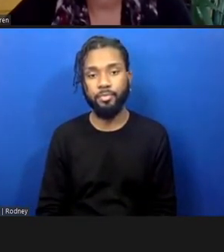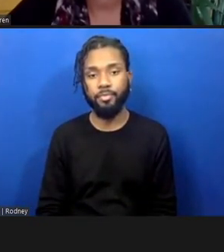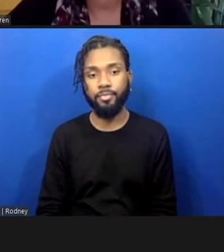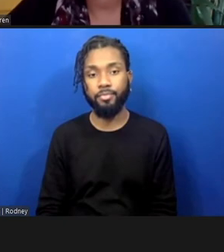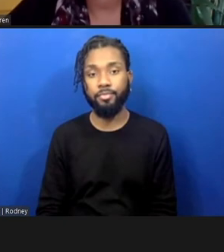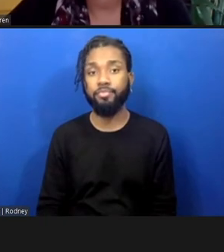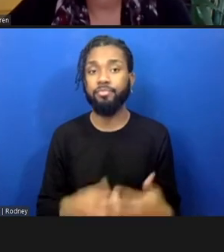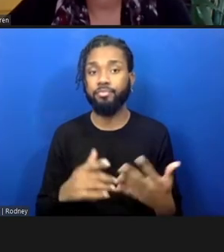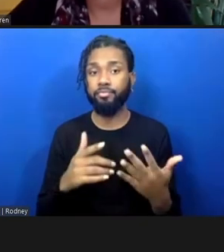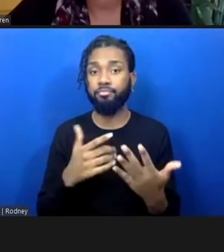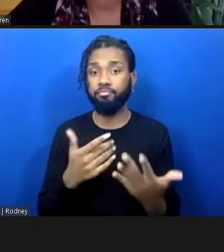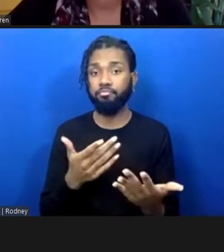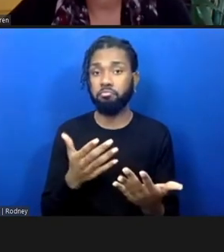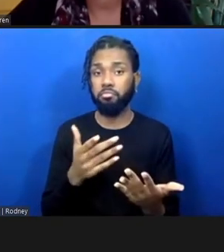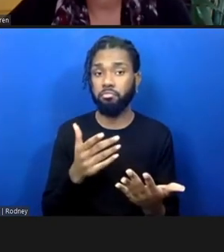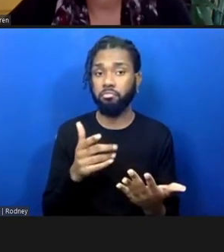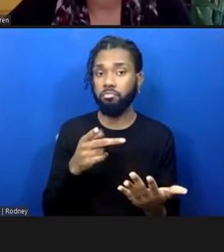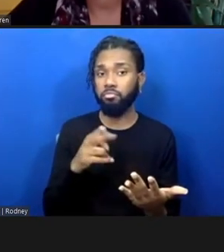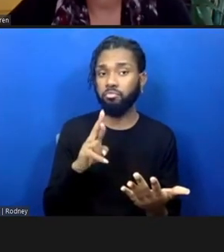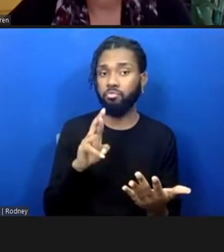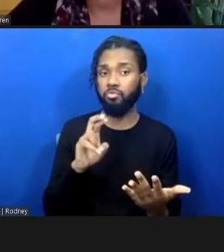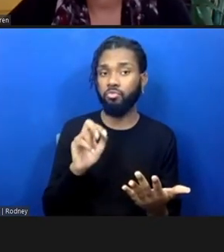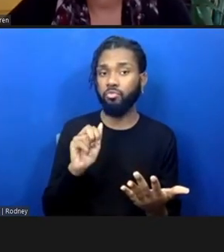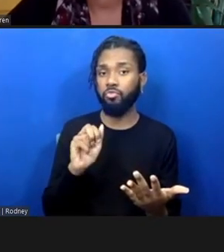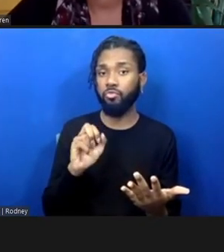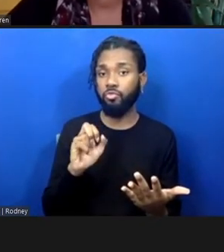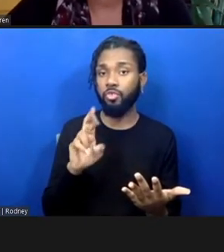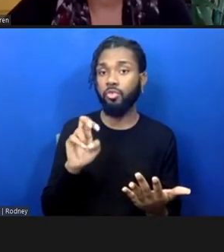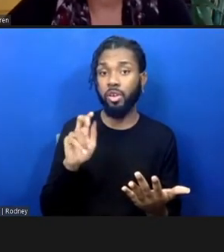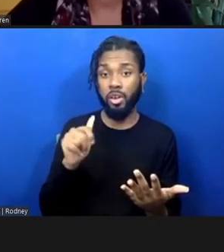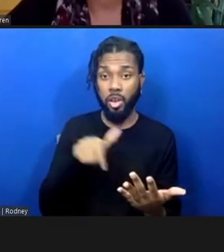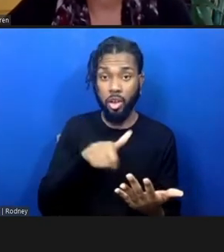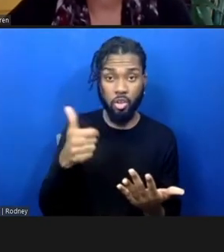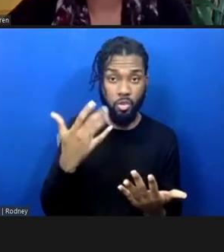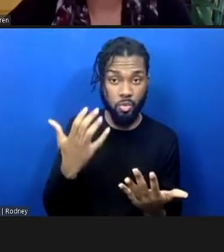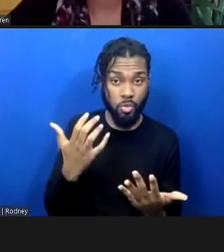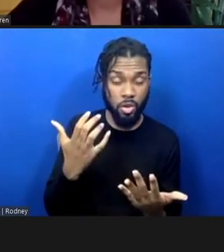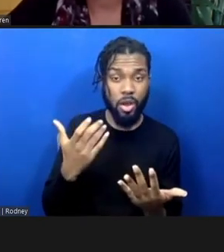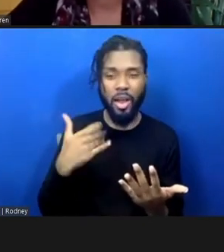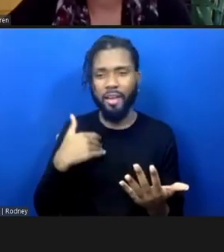Anyone else want to take that? I mean, I have a related question, perhaps.